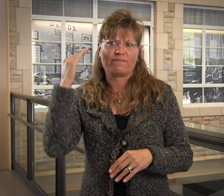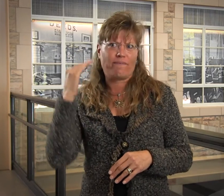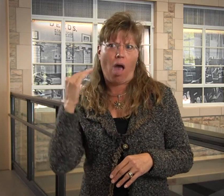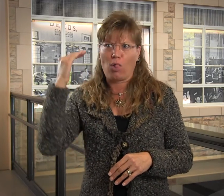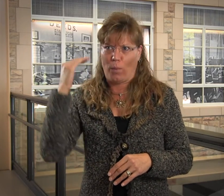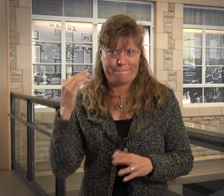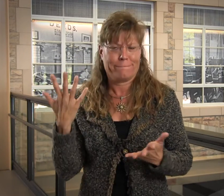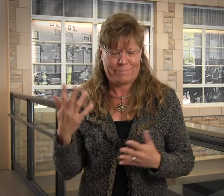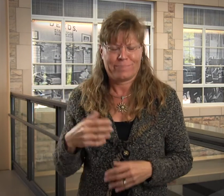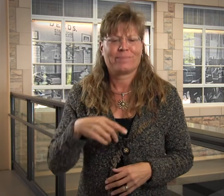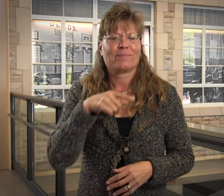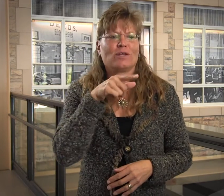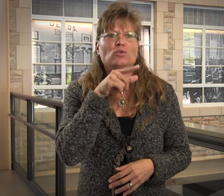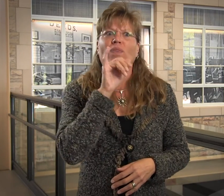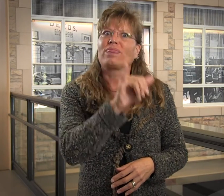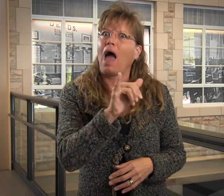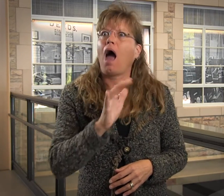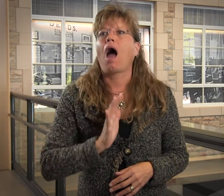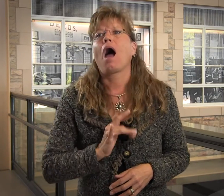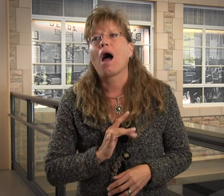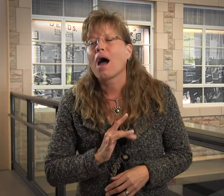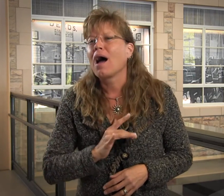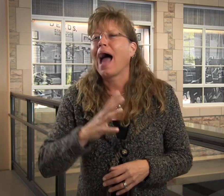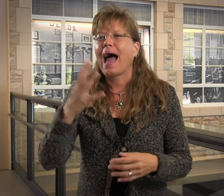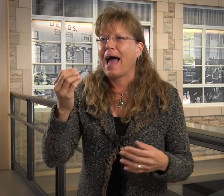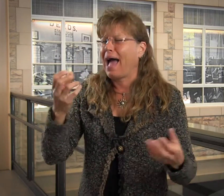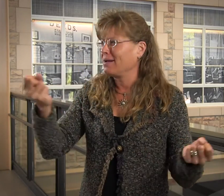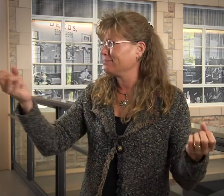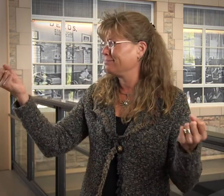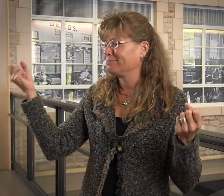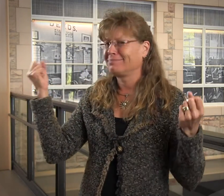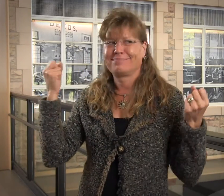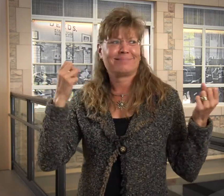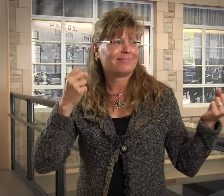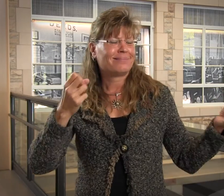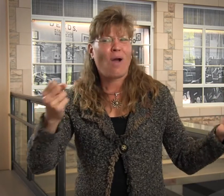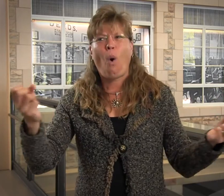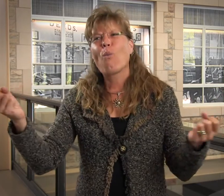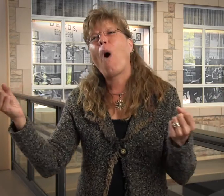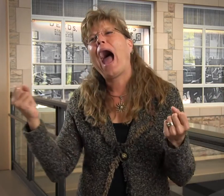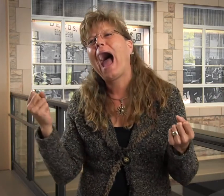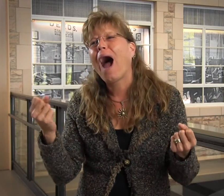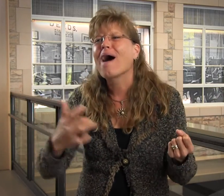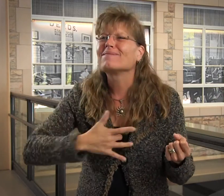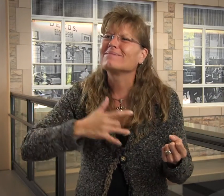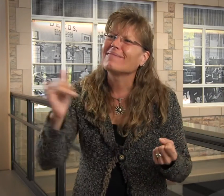no control over my voice volume. RIT was just a wonderful experience and having signing